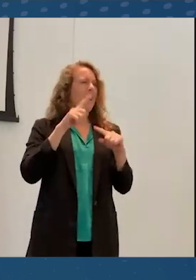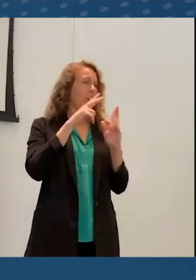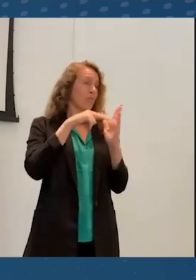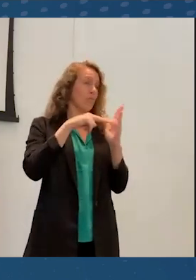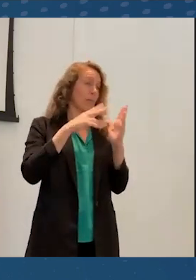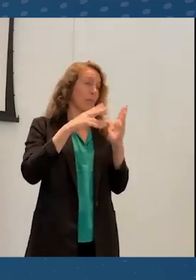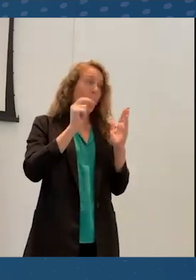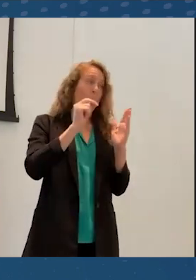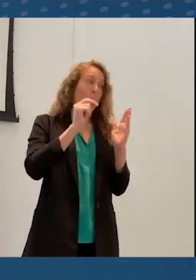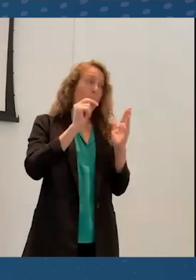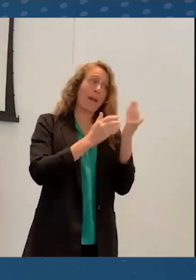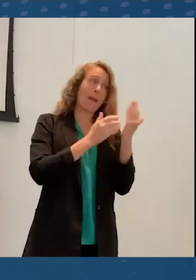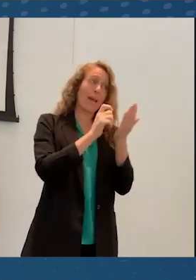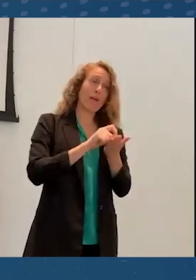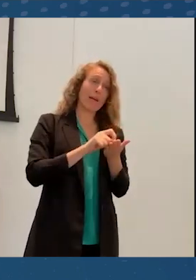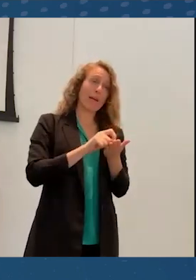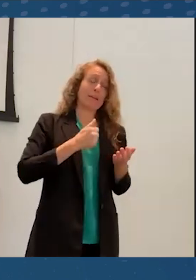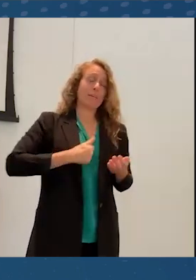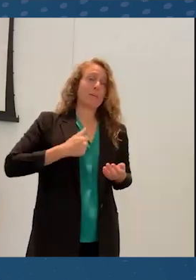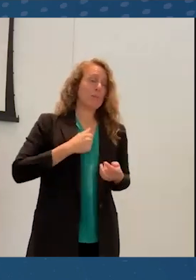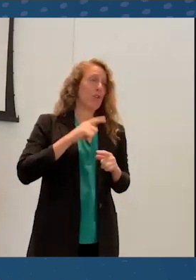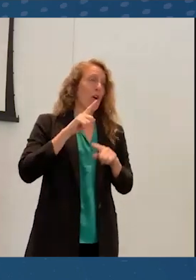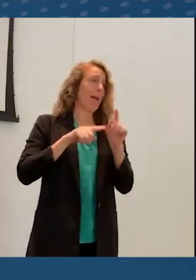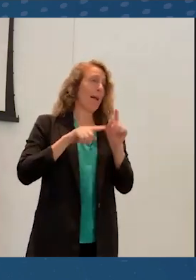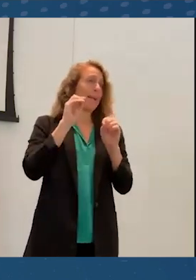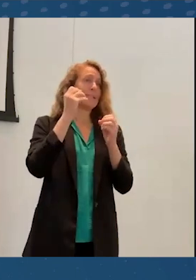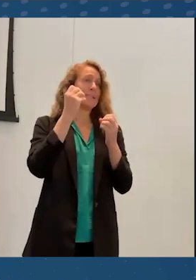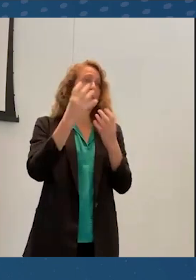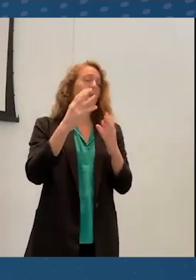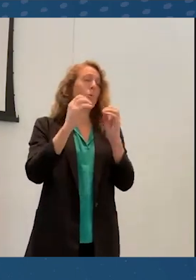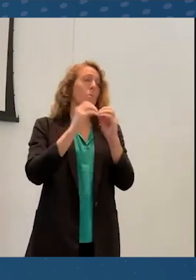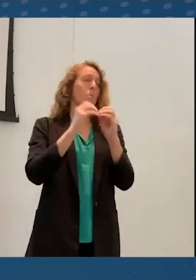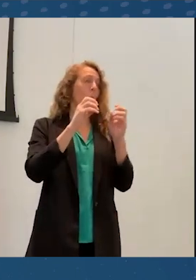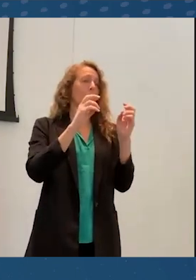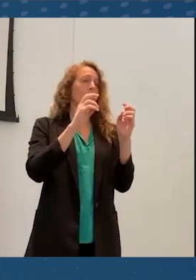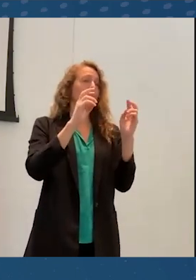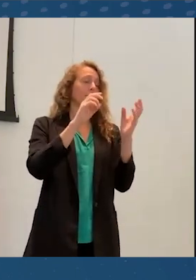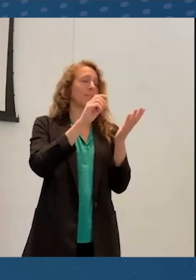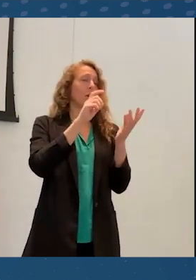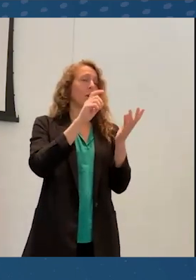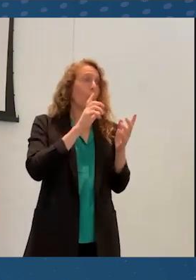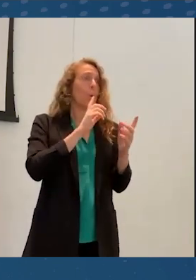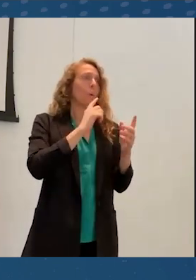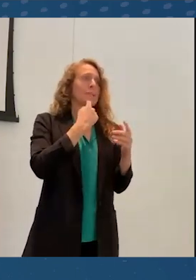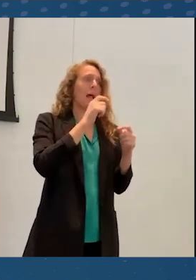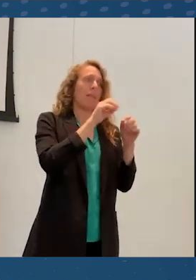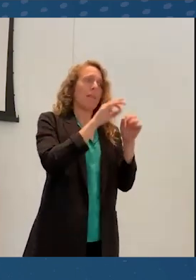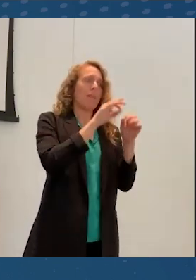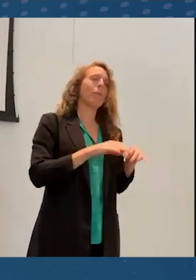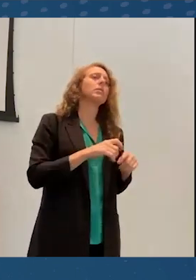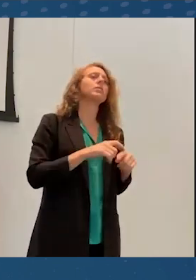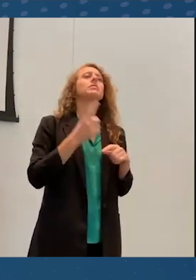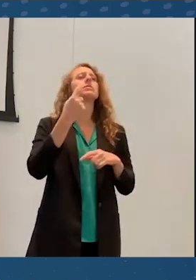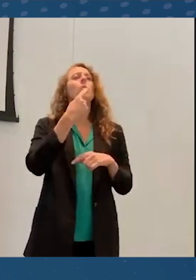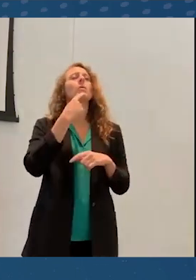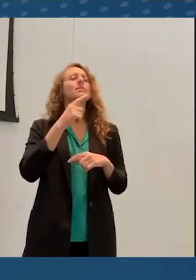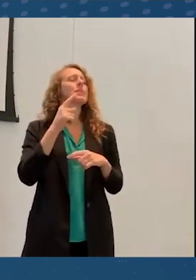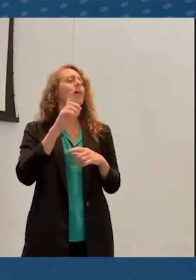so I apologize I'm not attributing these. But there was a quote, it's a virtual world, I should be able to lie down if I want to.